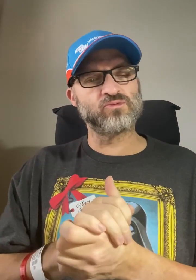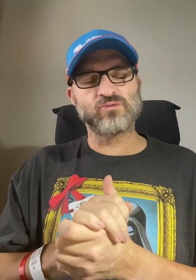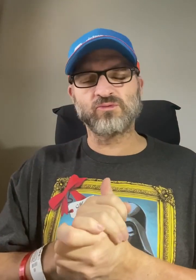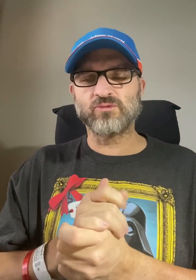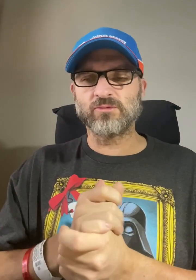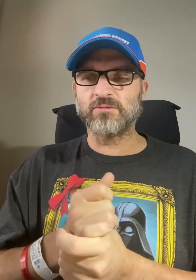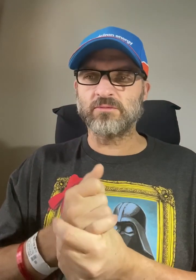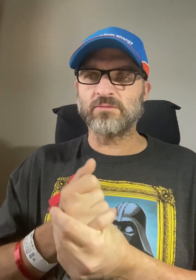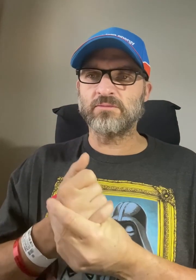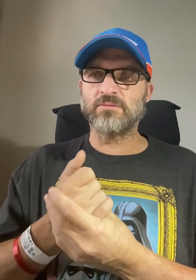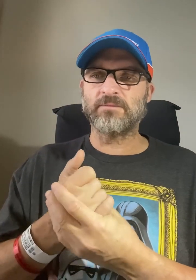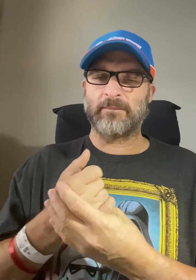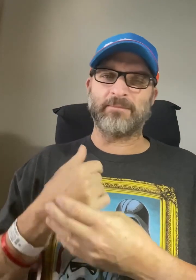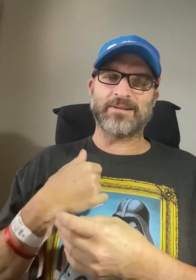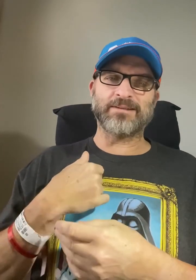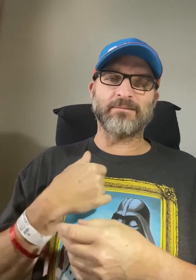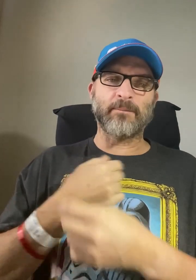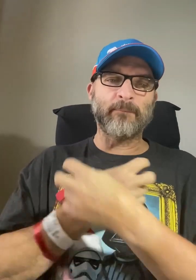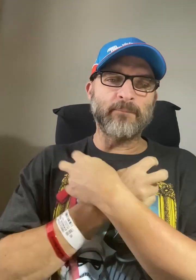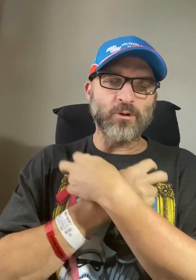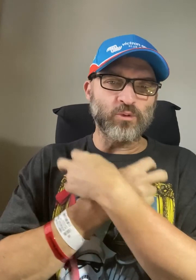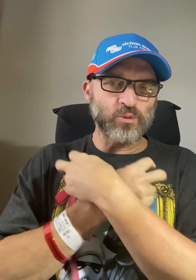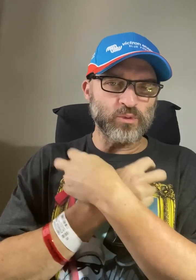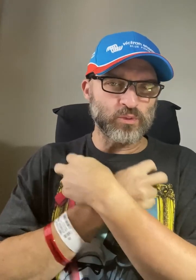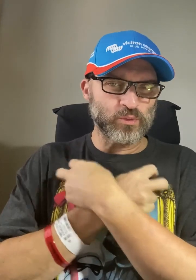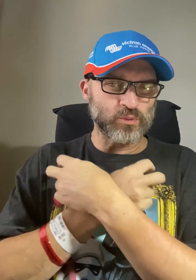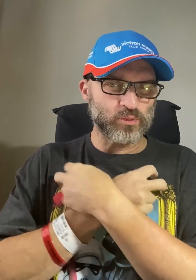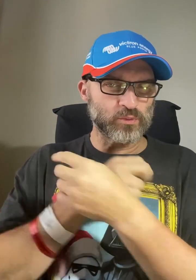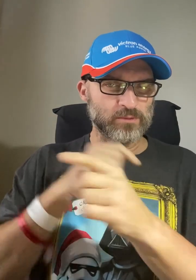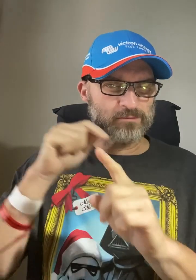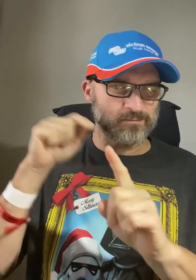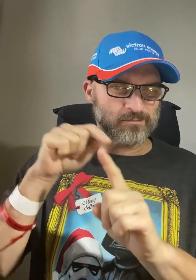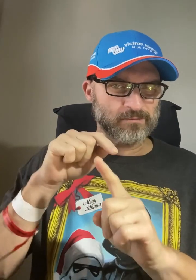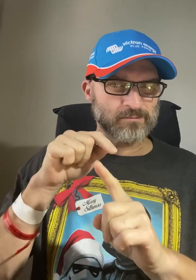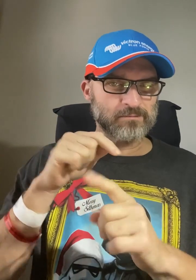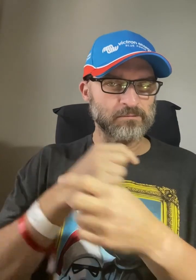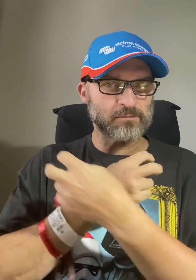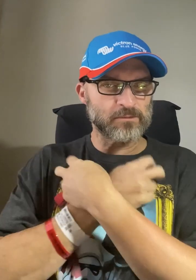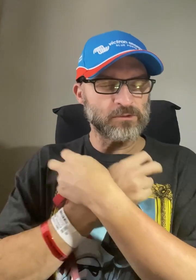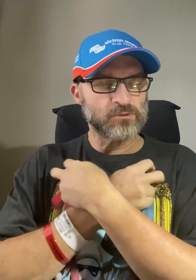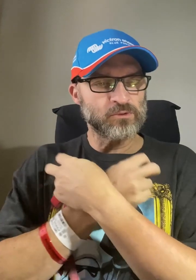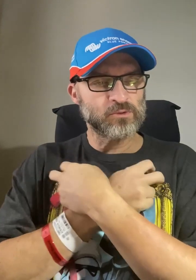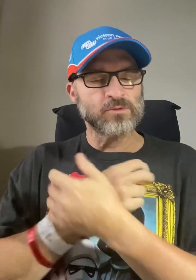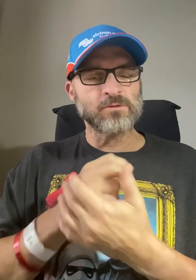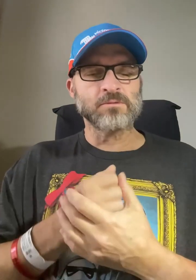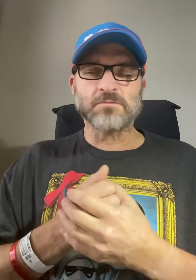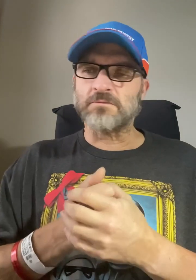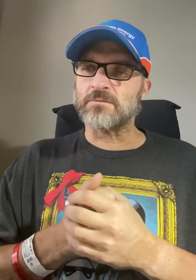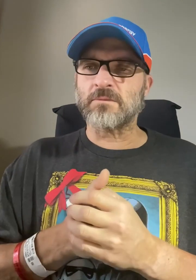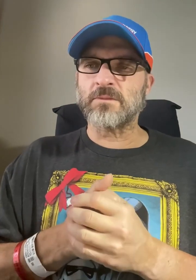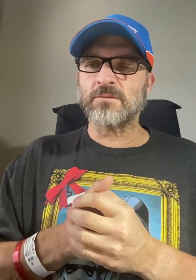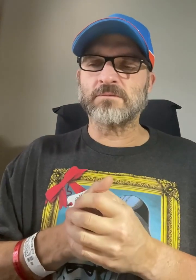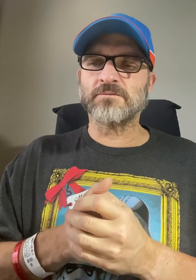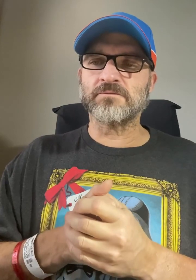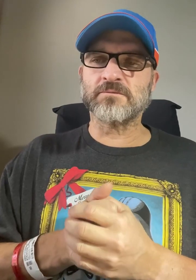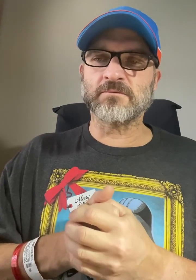Me - with my bones. Specifically my bones.